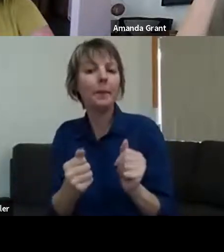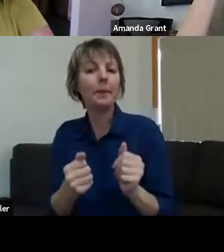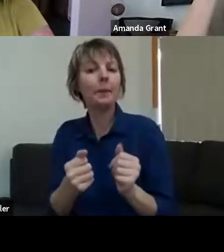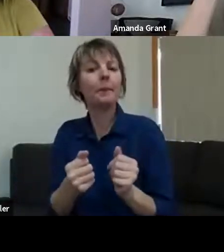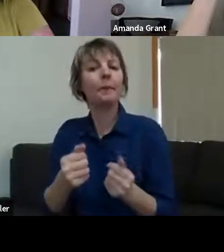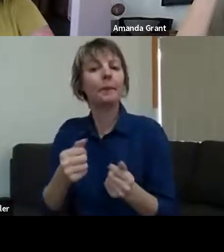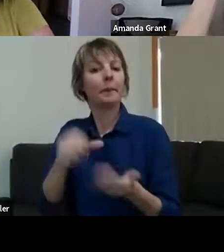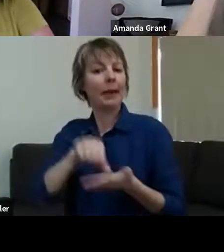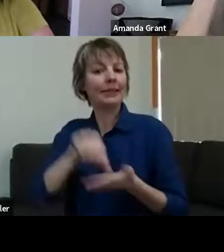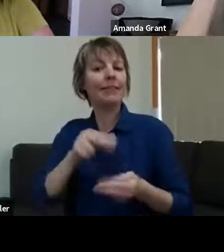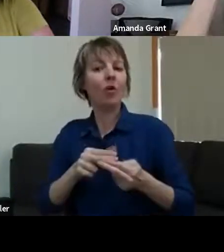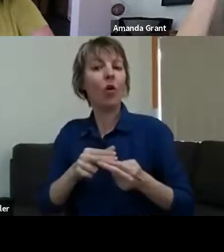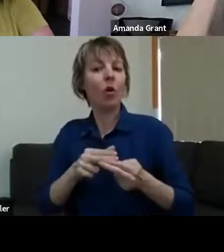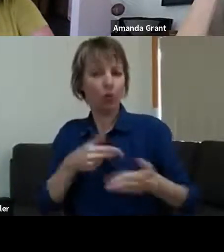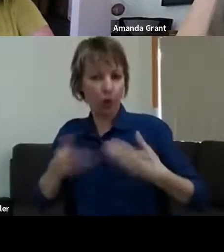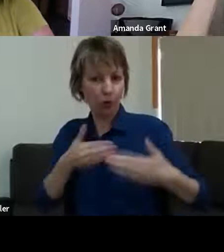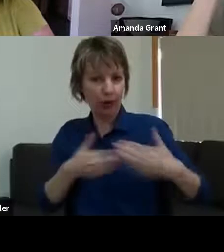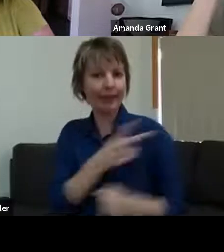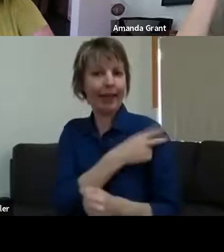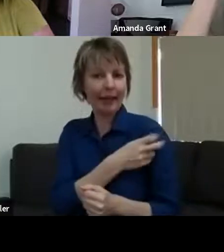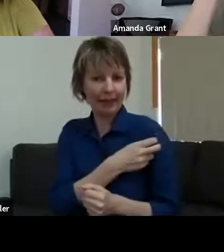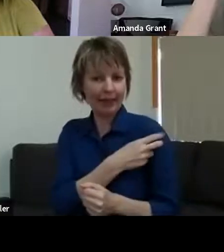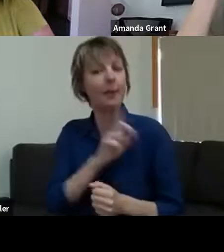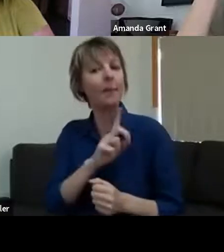said to the artists, "What's your professional fee?" After we found